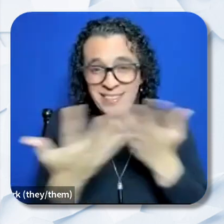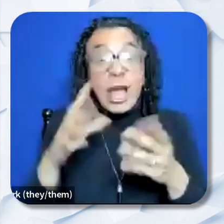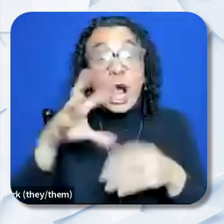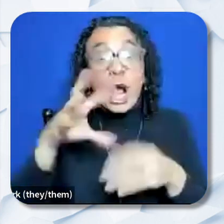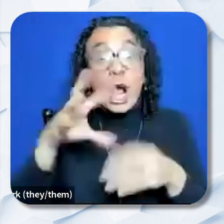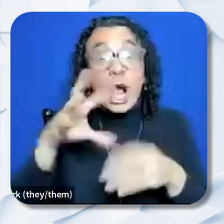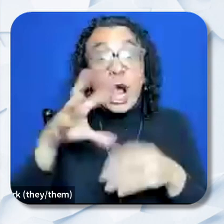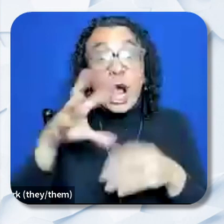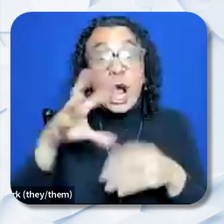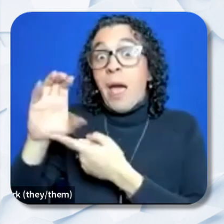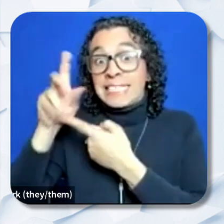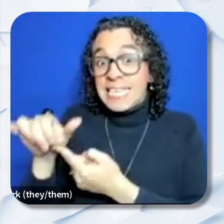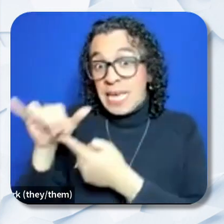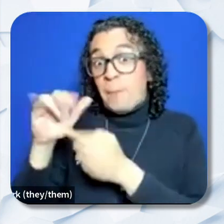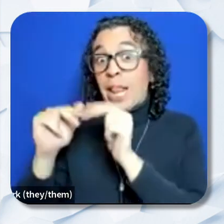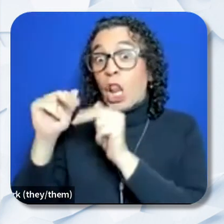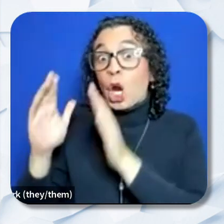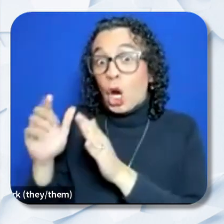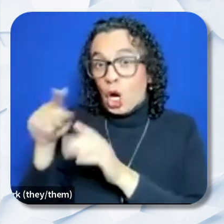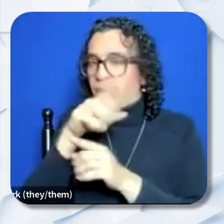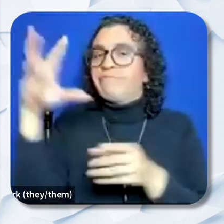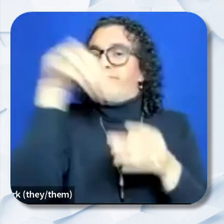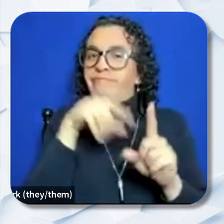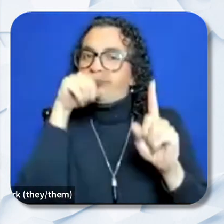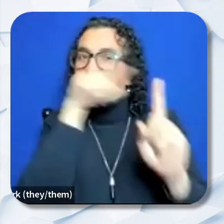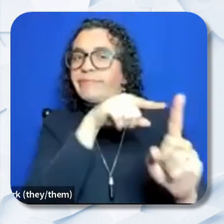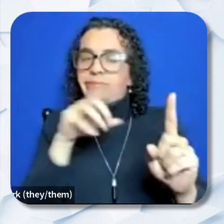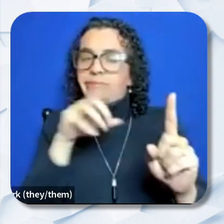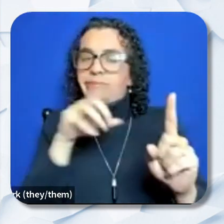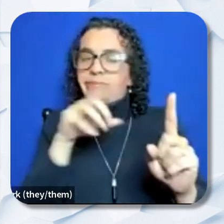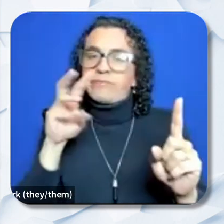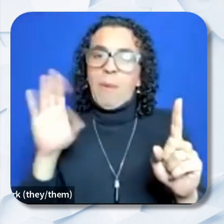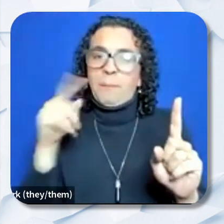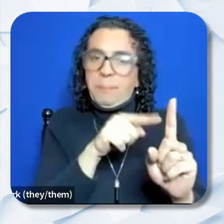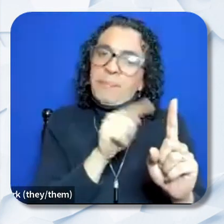There are lots of bullet points that you can see what the CDE Is specifically looking for.